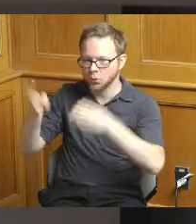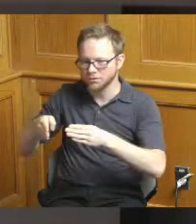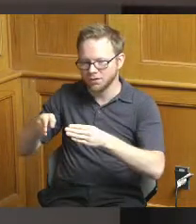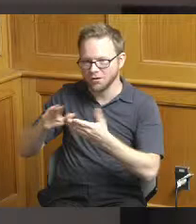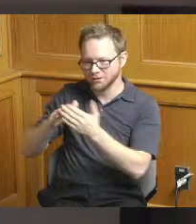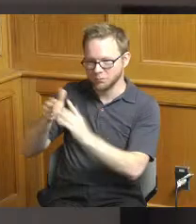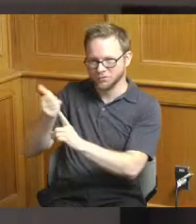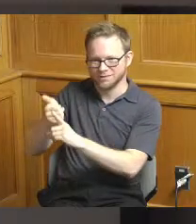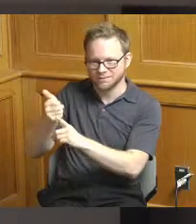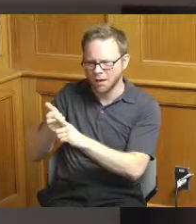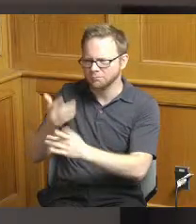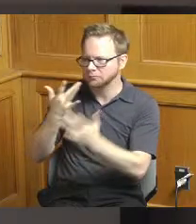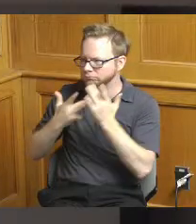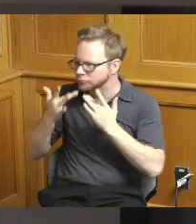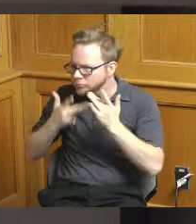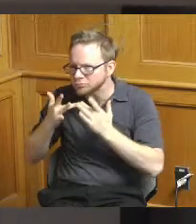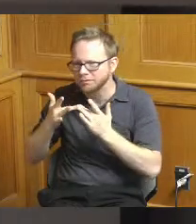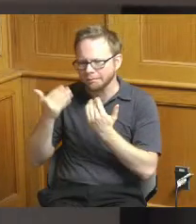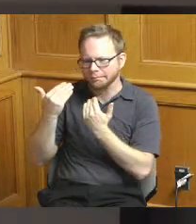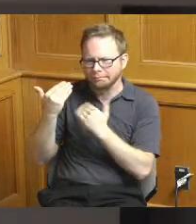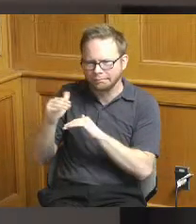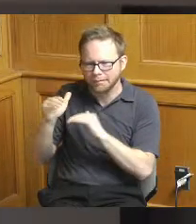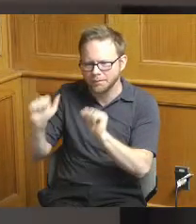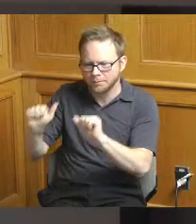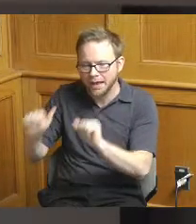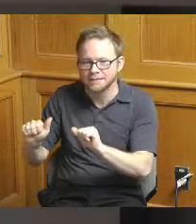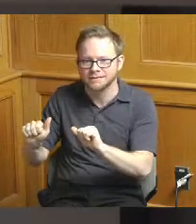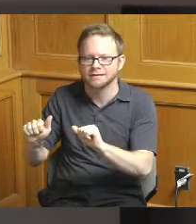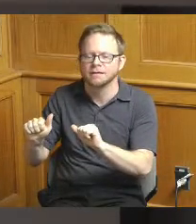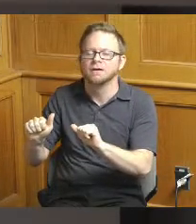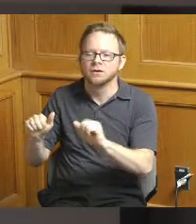up the application to eight communities and you see them listed there on the slide